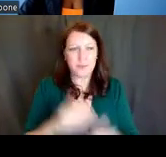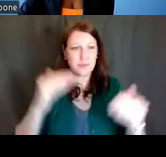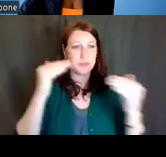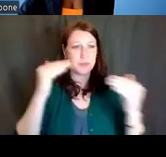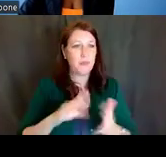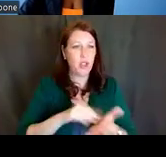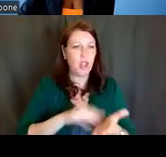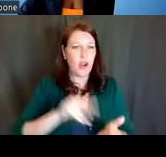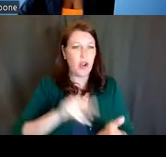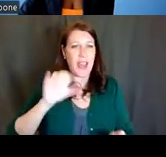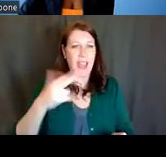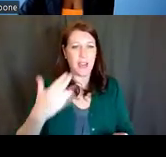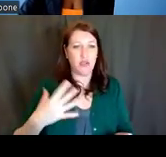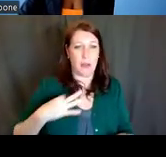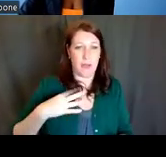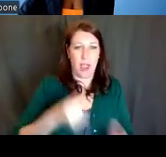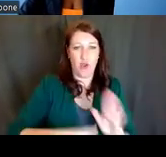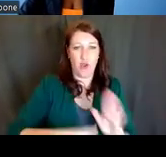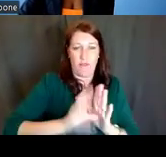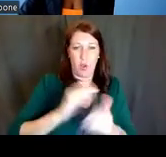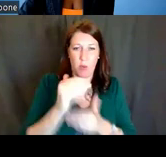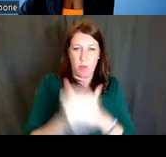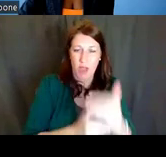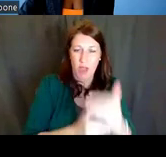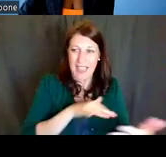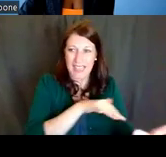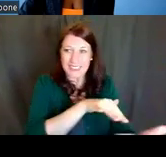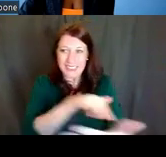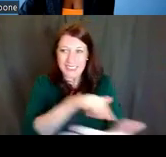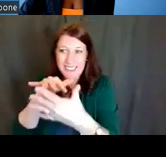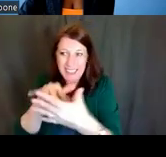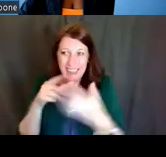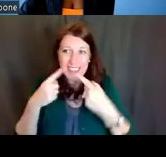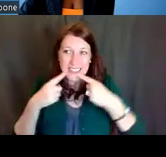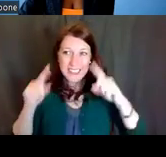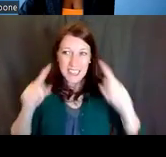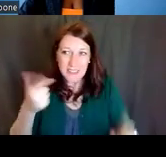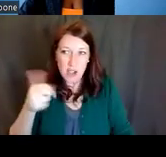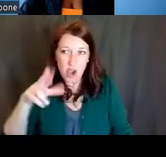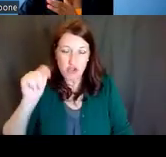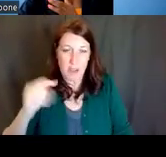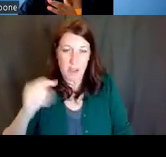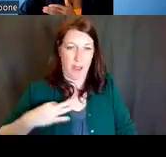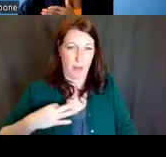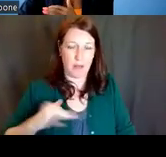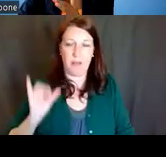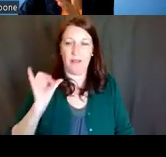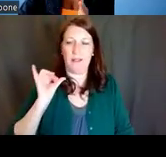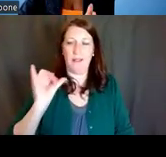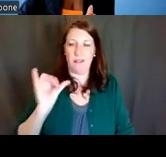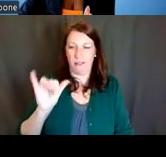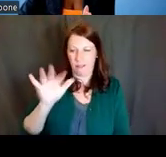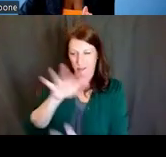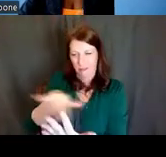and study successful grant applications. This will give you an idea of how individuals format their research ideas,